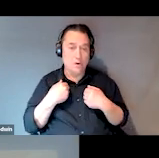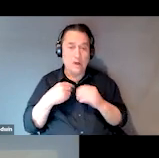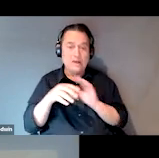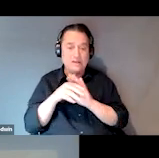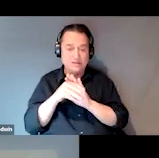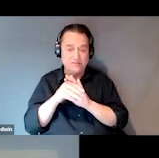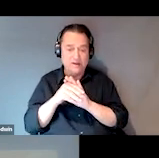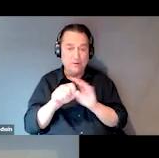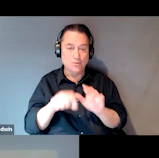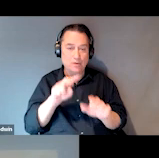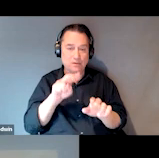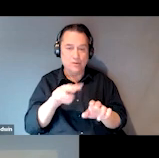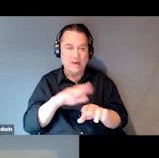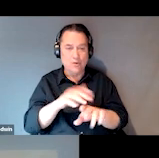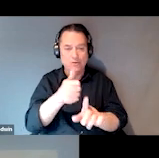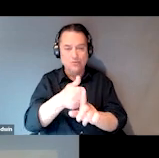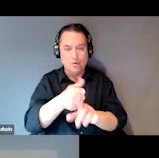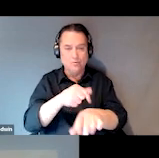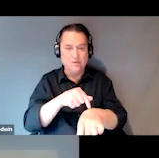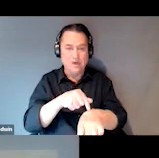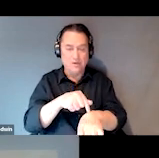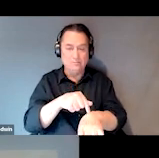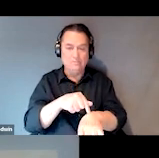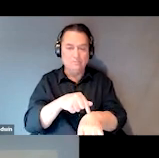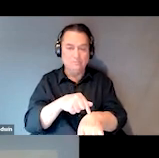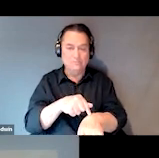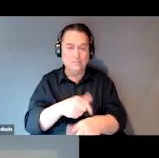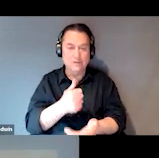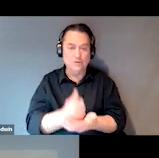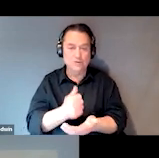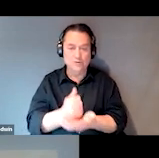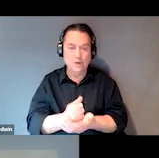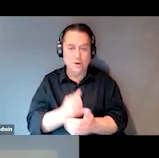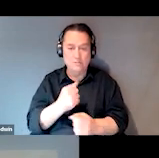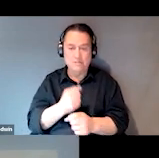on your own to help bring in recognition about the SOAR program.